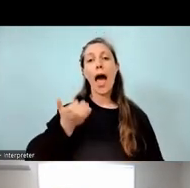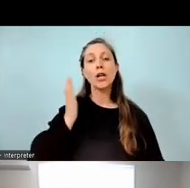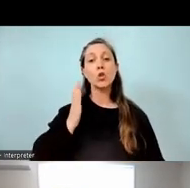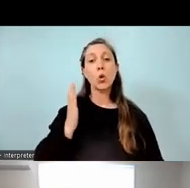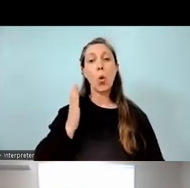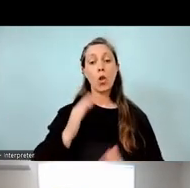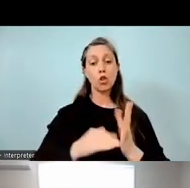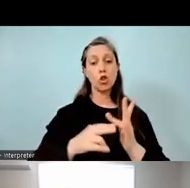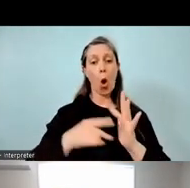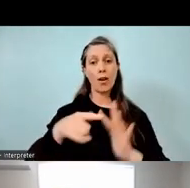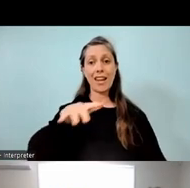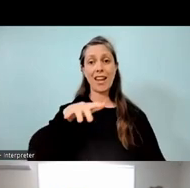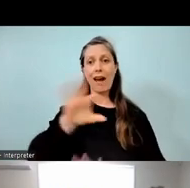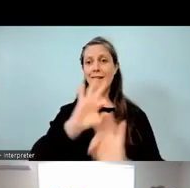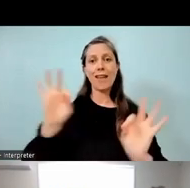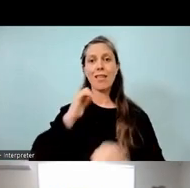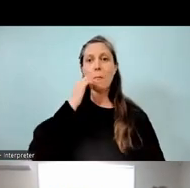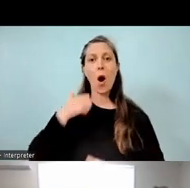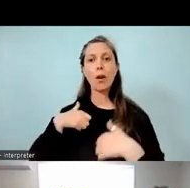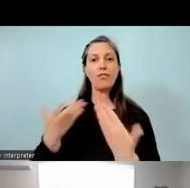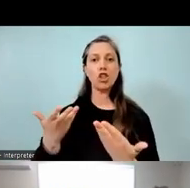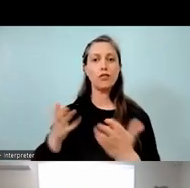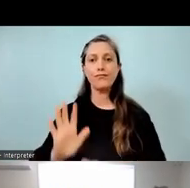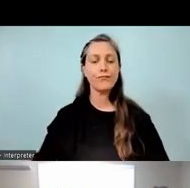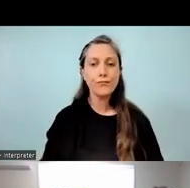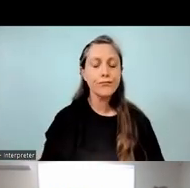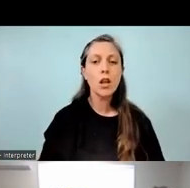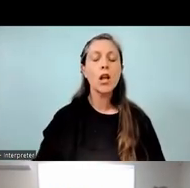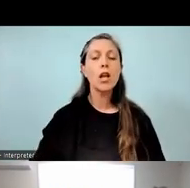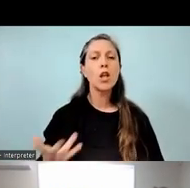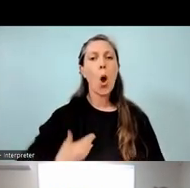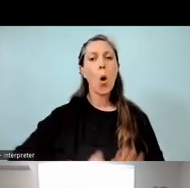doesn't have any Māori provision. And we went and offered to help establish that,